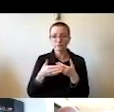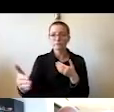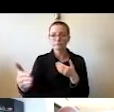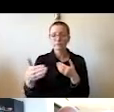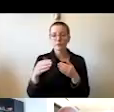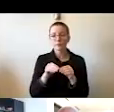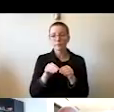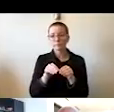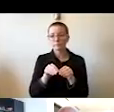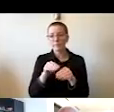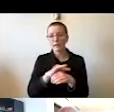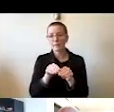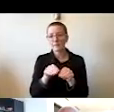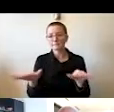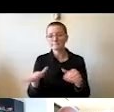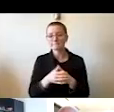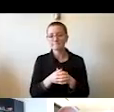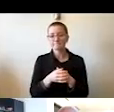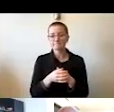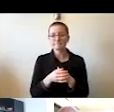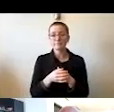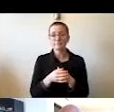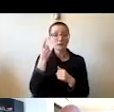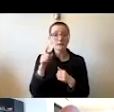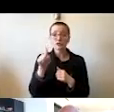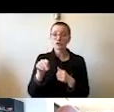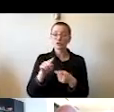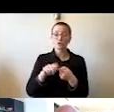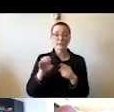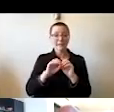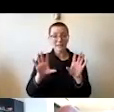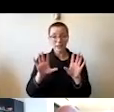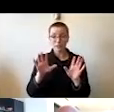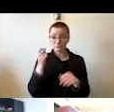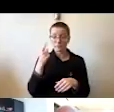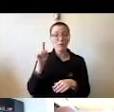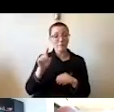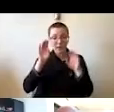To be clear, we must stay laser focused on preserving the excellence of our university.